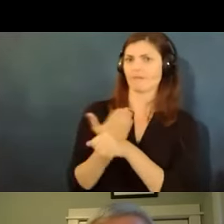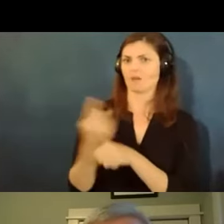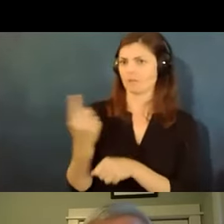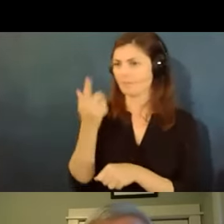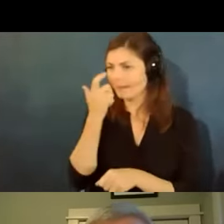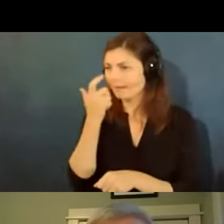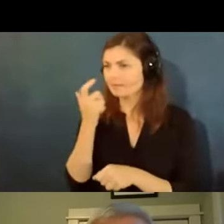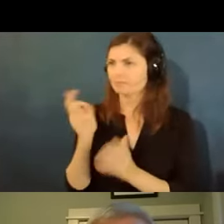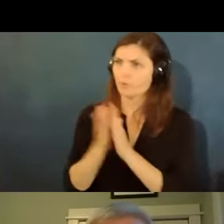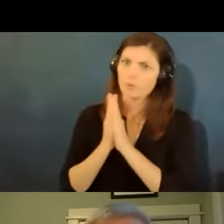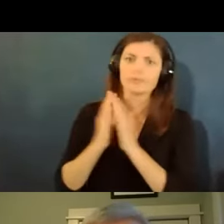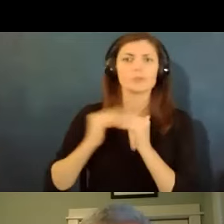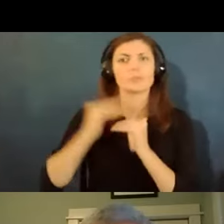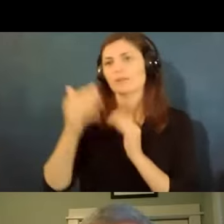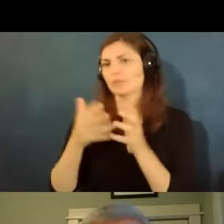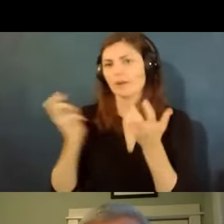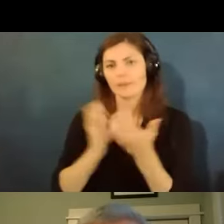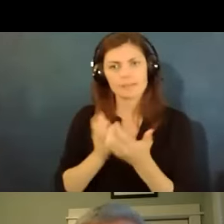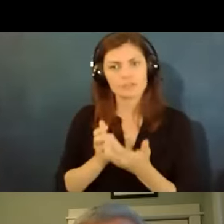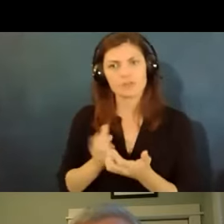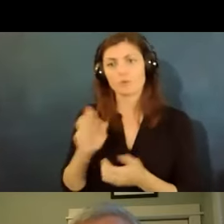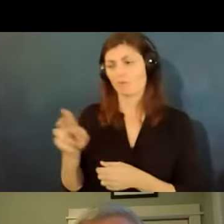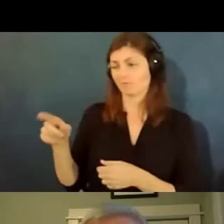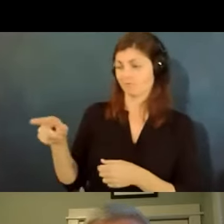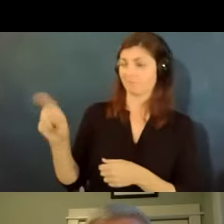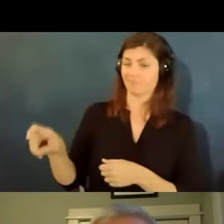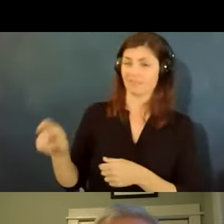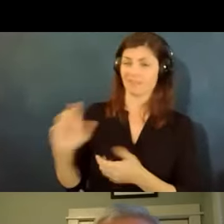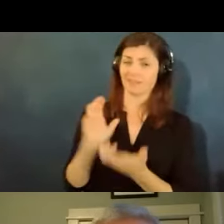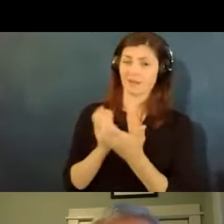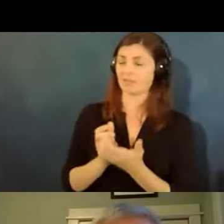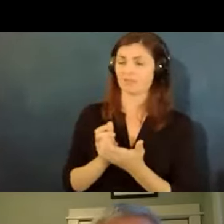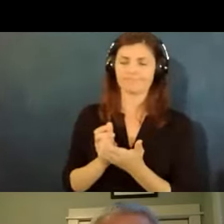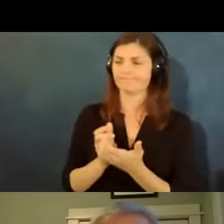or because they need one so this sounds like the same thing it's a little bit different legally